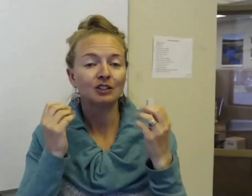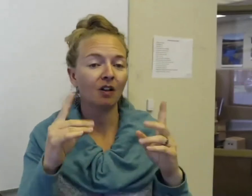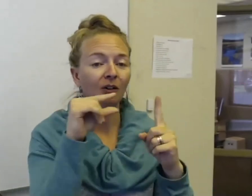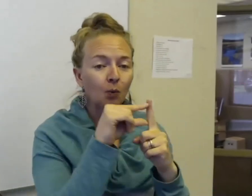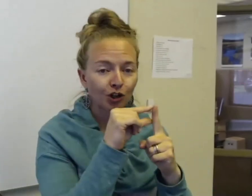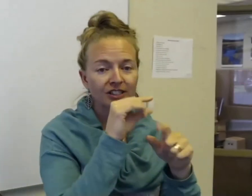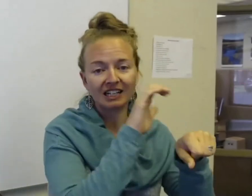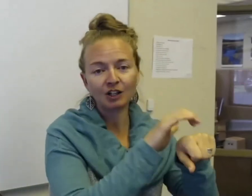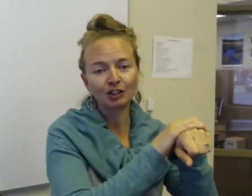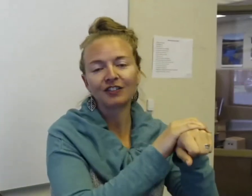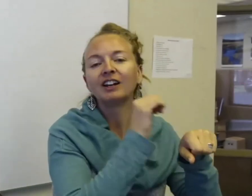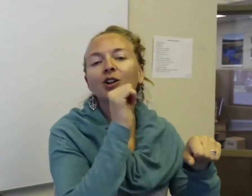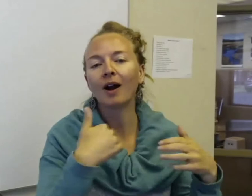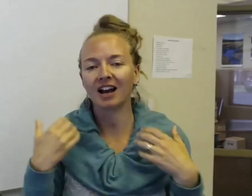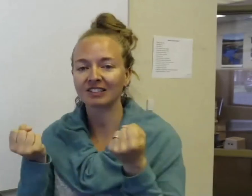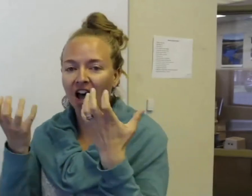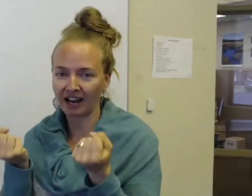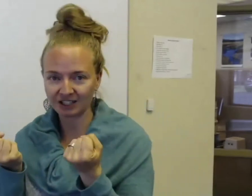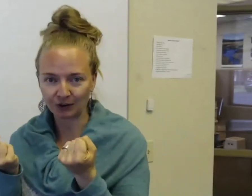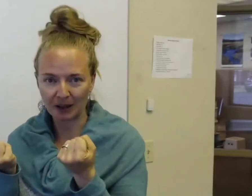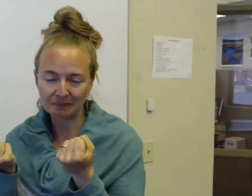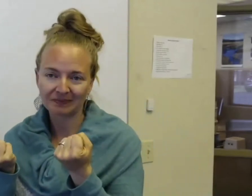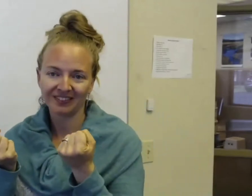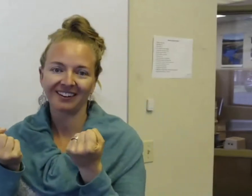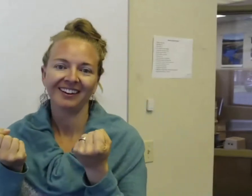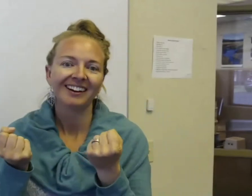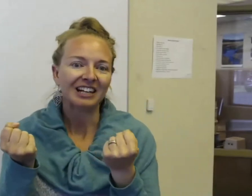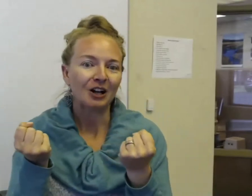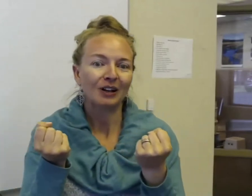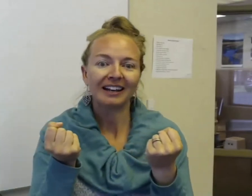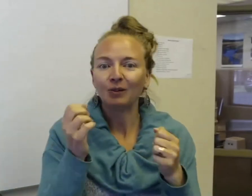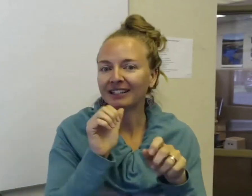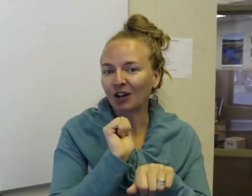a lot of words in English that don't have signs for them, you know, like when I started